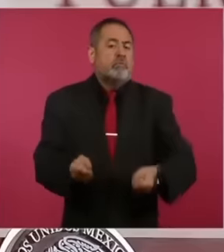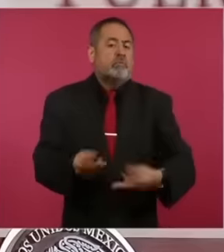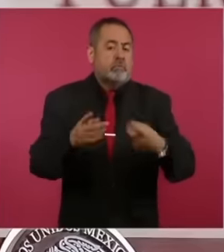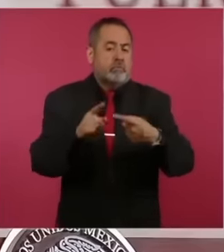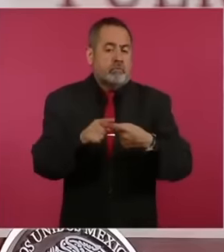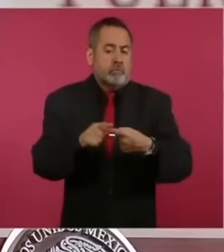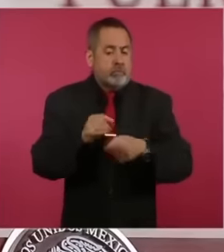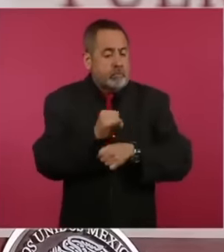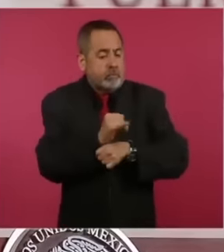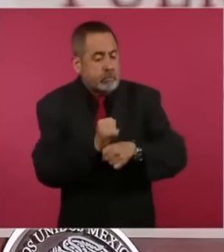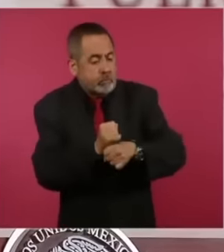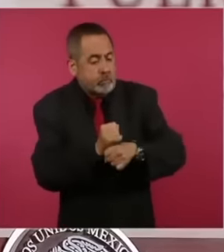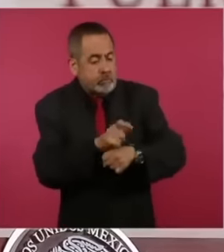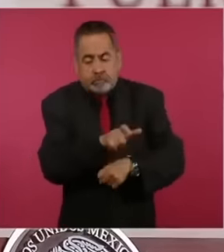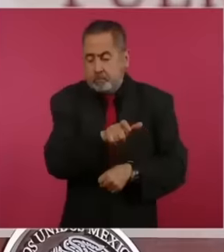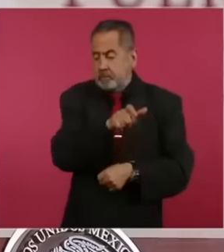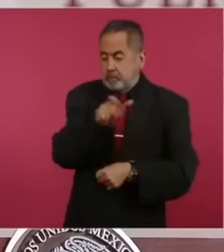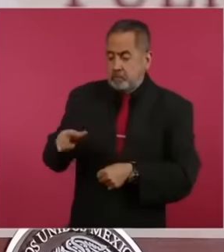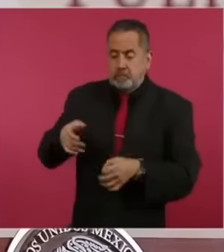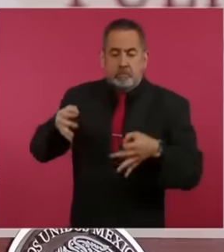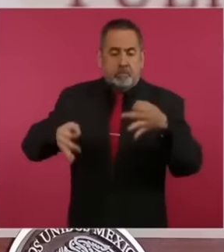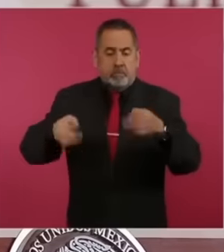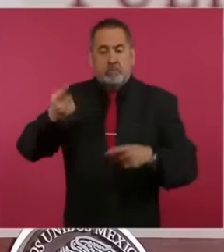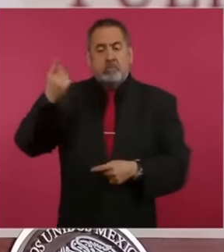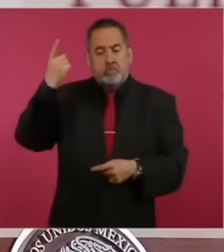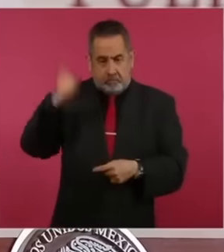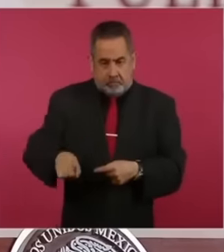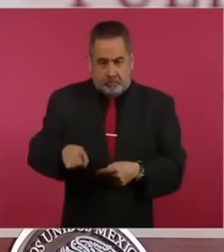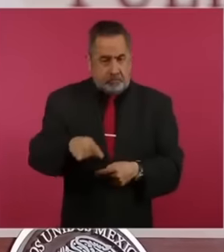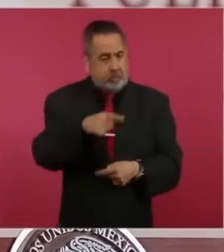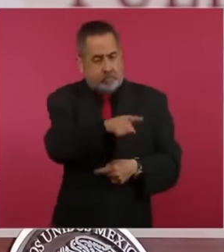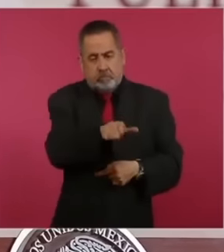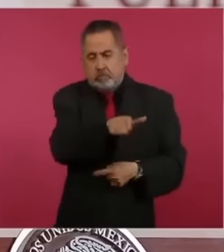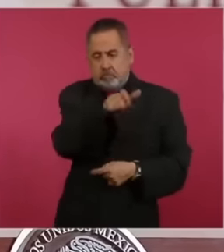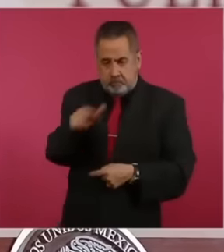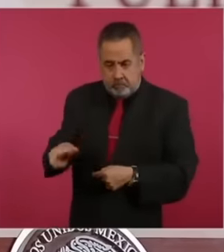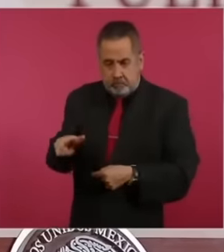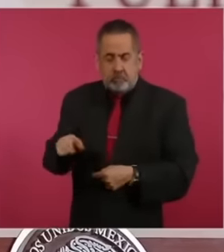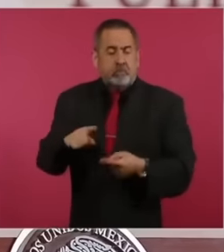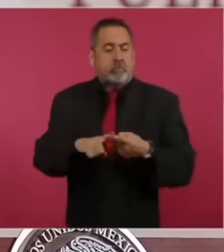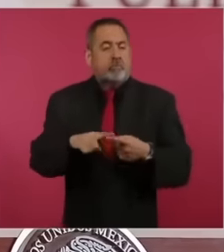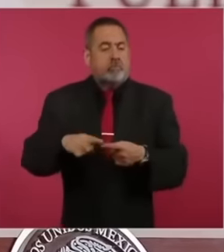audits and judicial resolutions during the administration of President Andrés Manuel